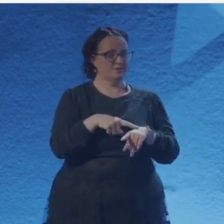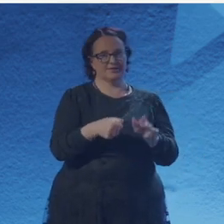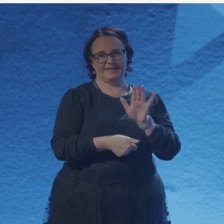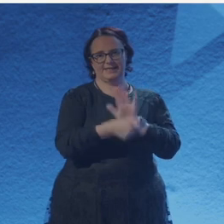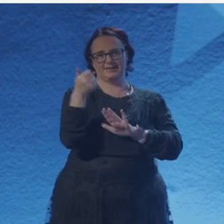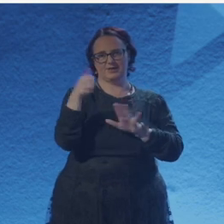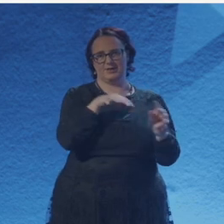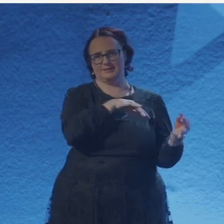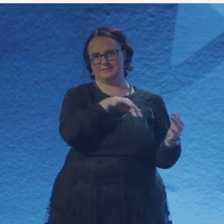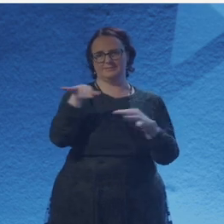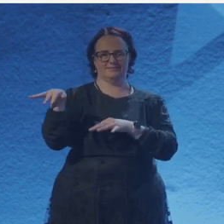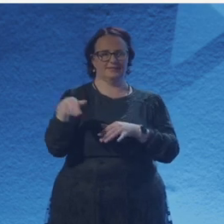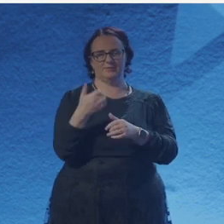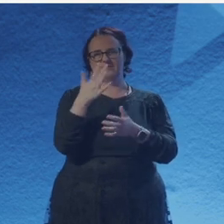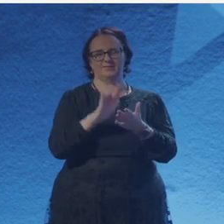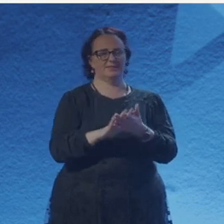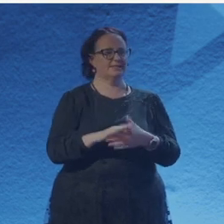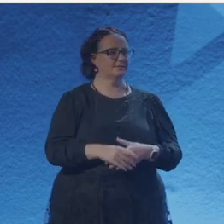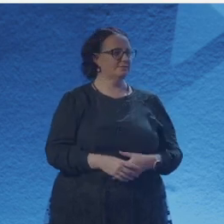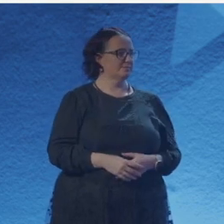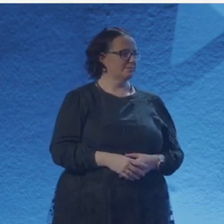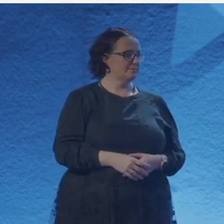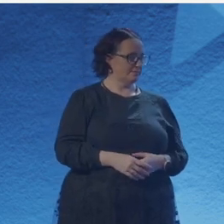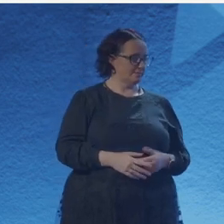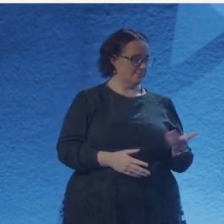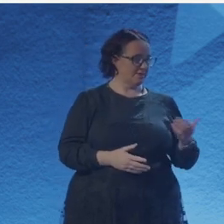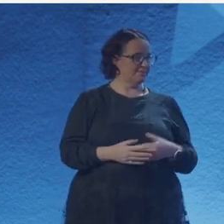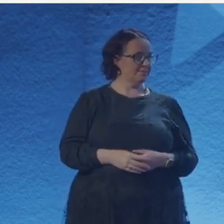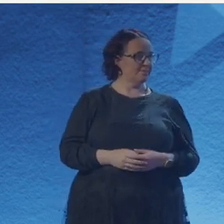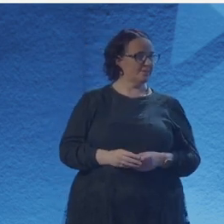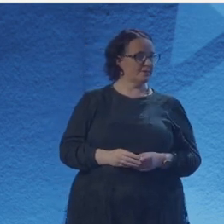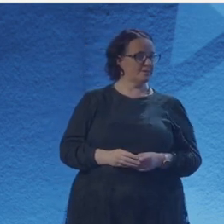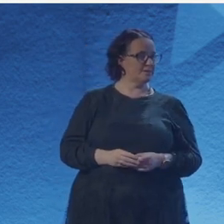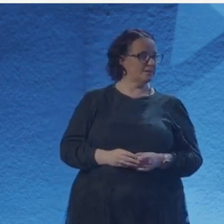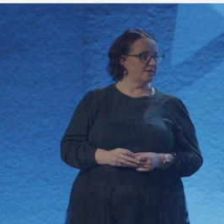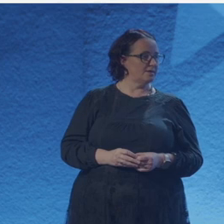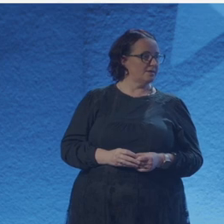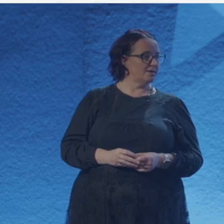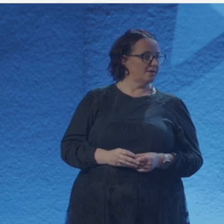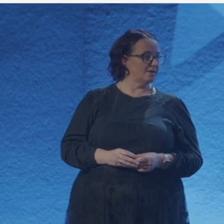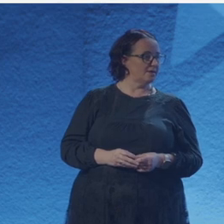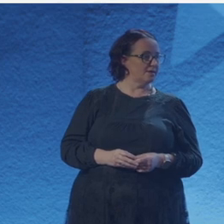so don’t be in any hurry to do that. Stat with the sonnet itself.